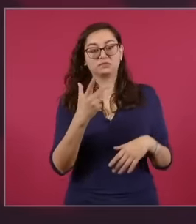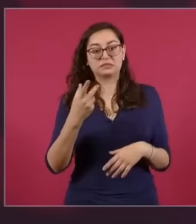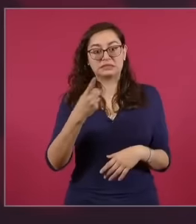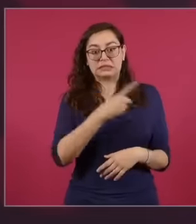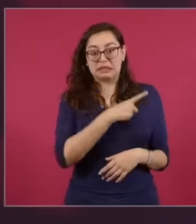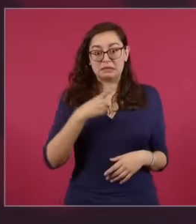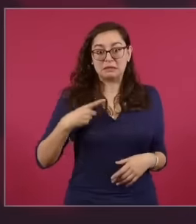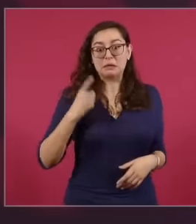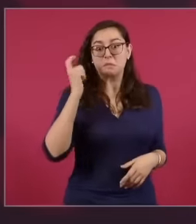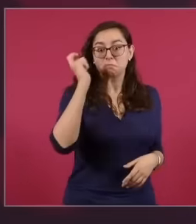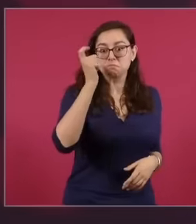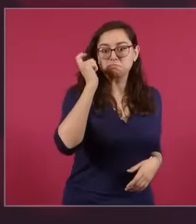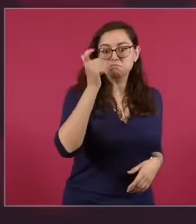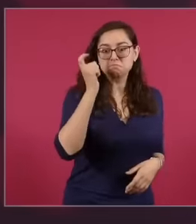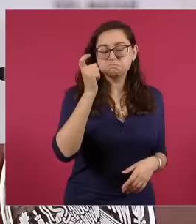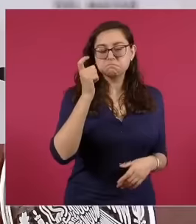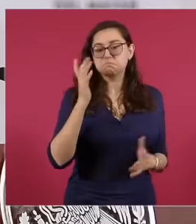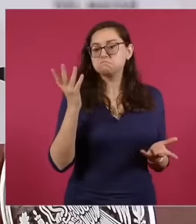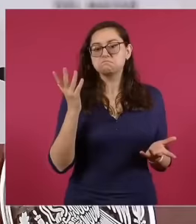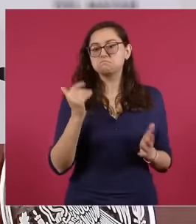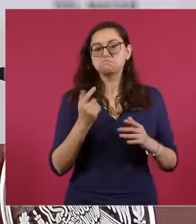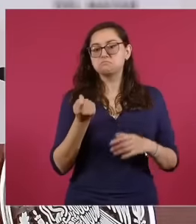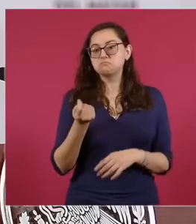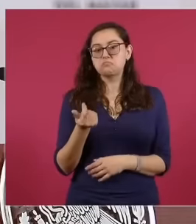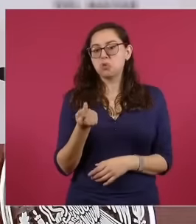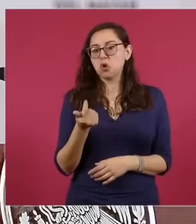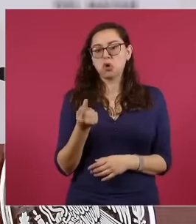this